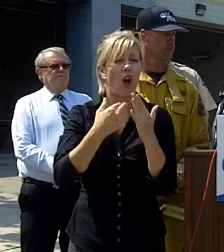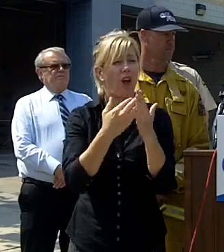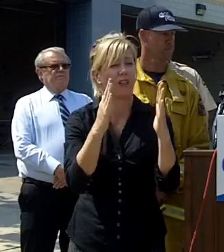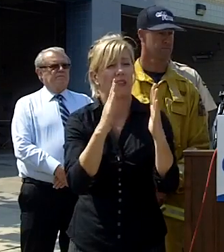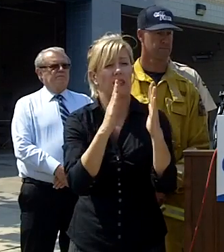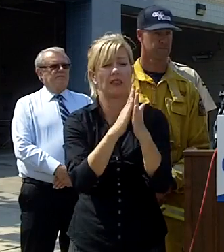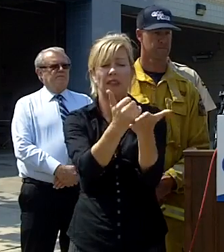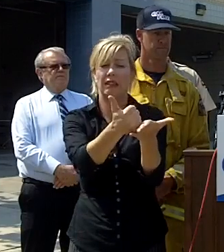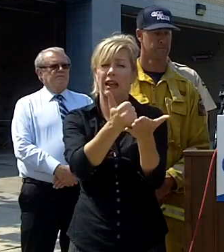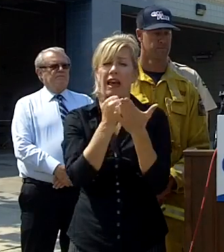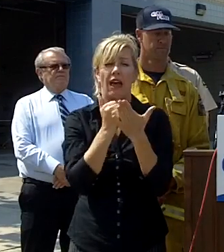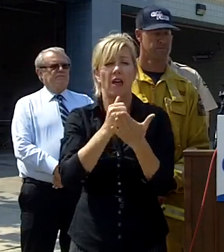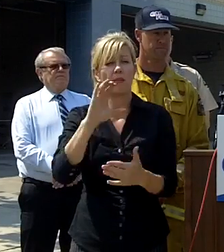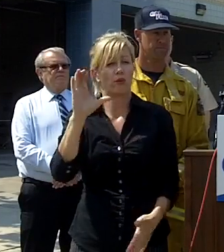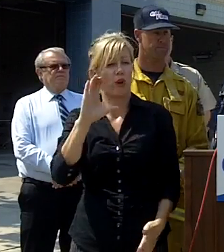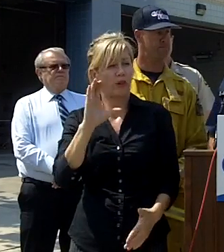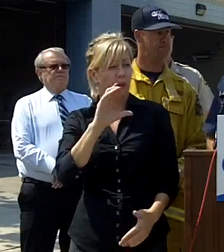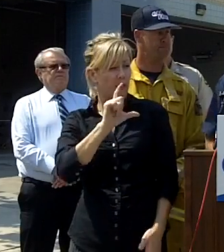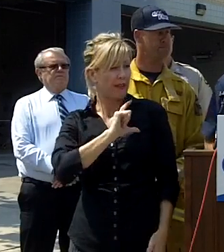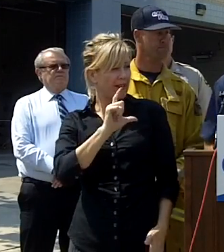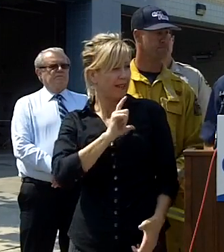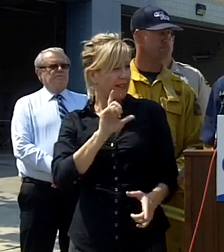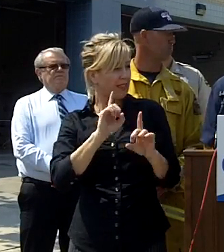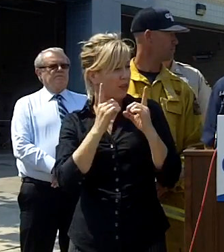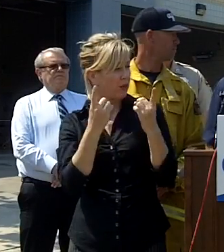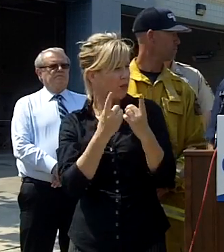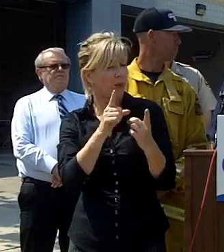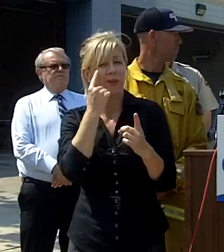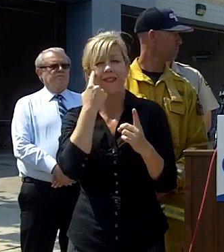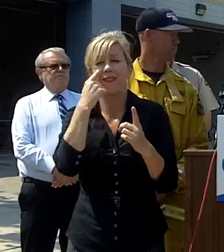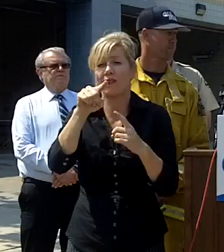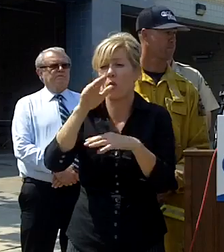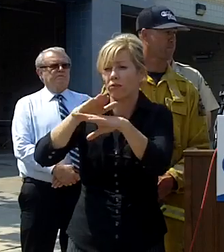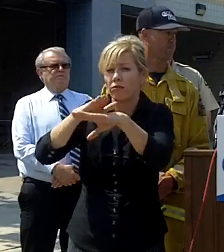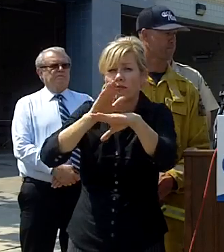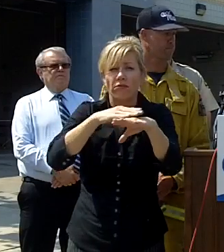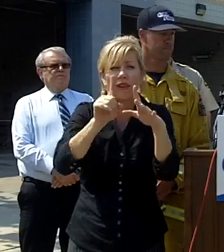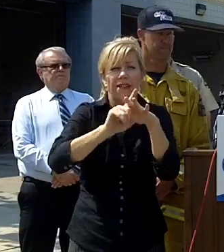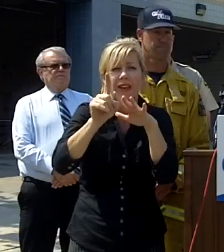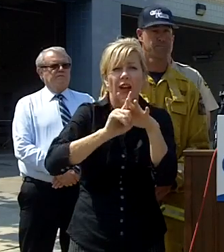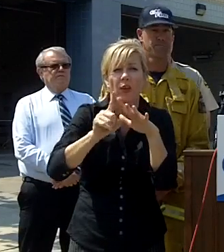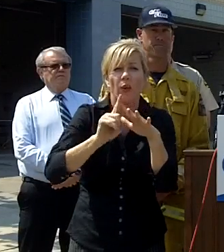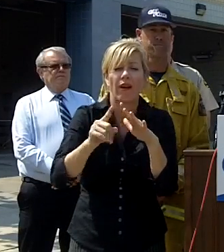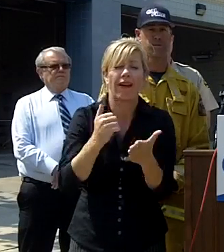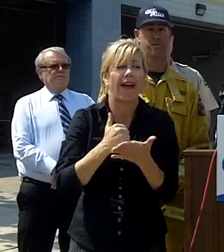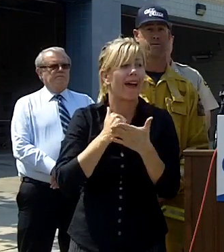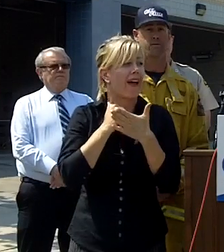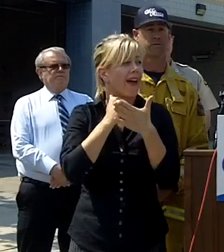police department in evacuations and trying to get people moving on the roadways I also